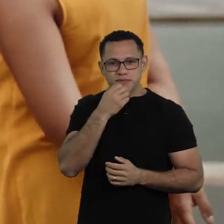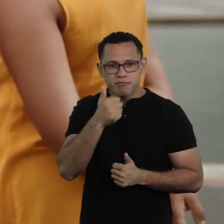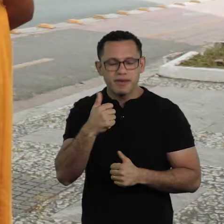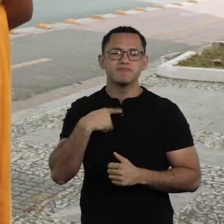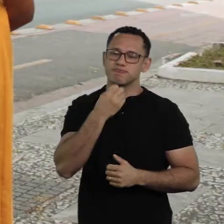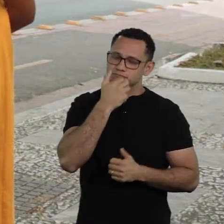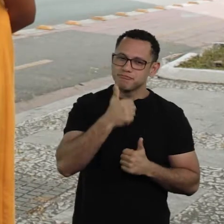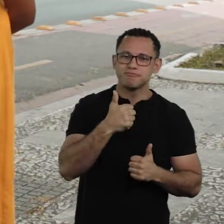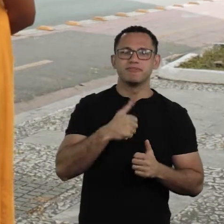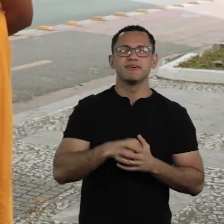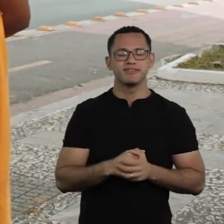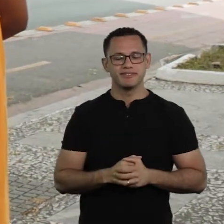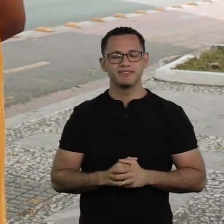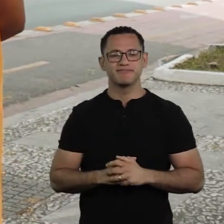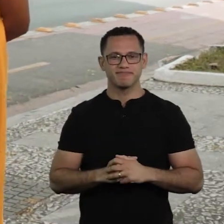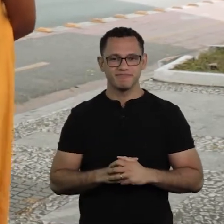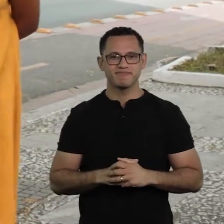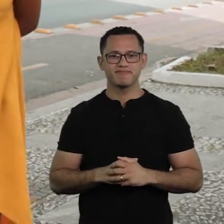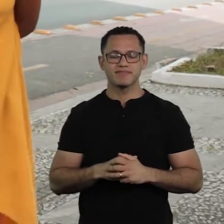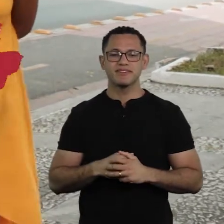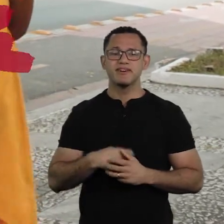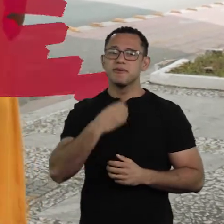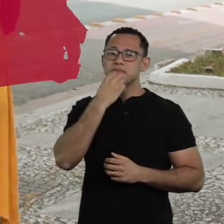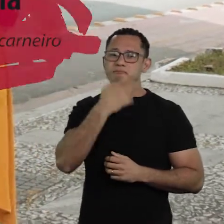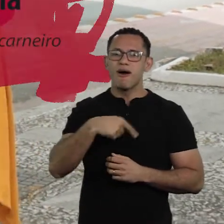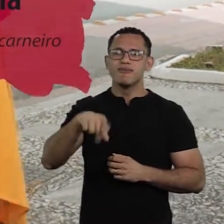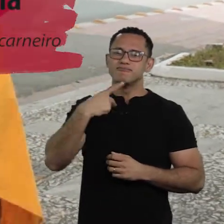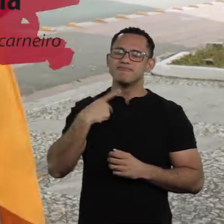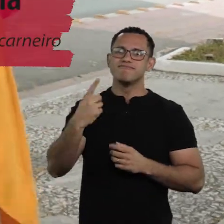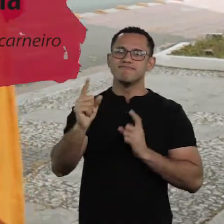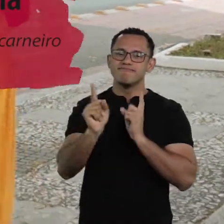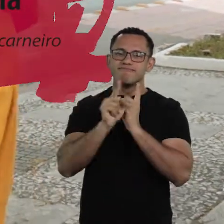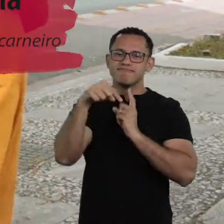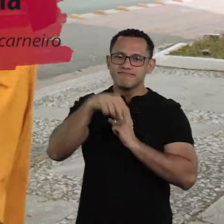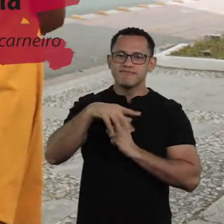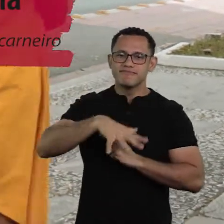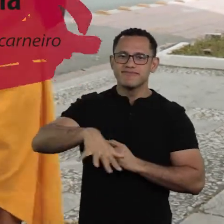I'm fine and you? I’m fine. It's great to be here downtown,